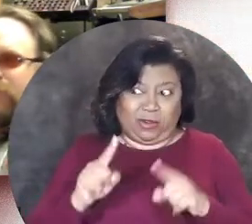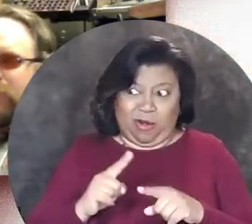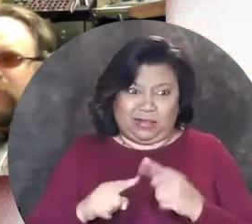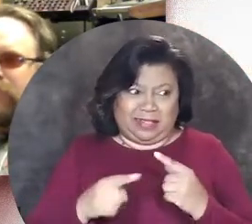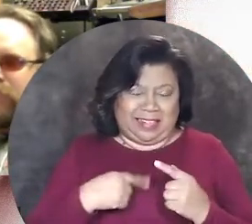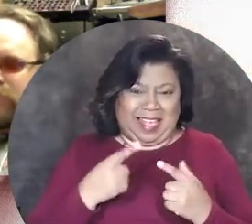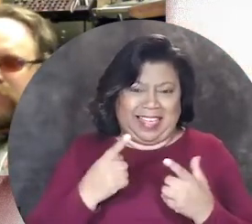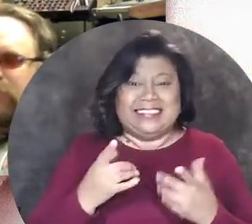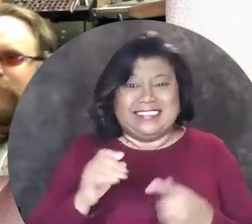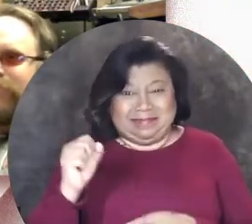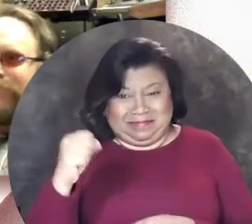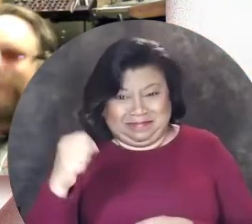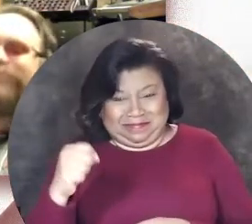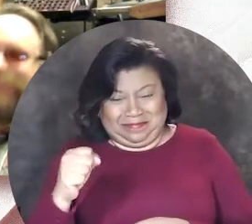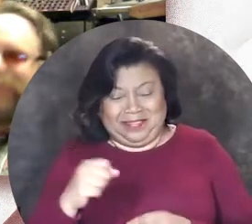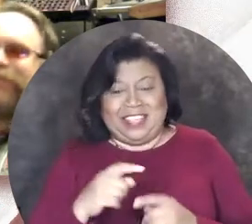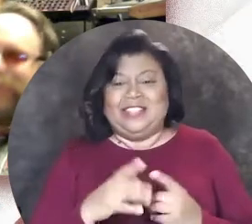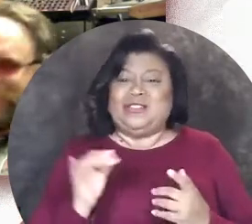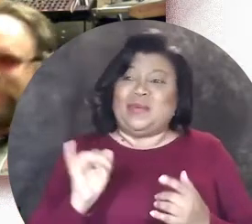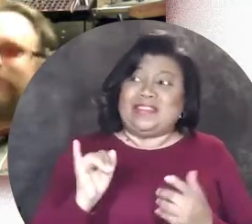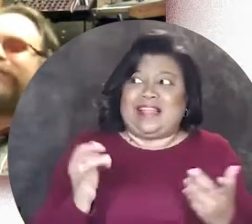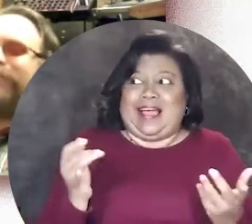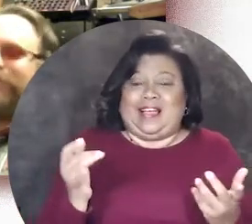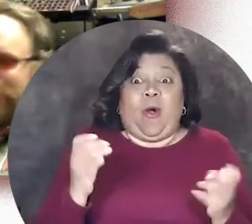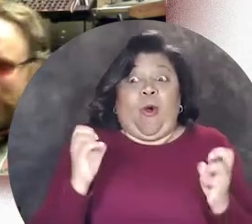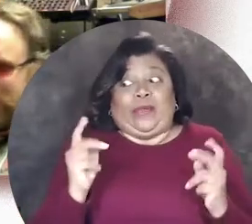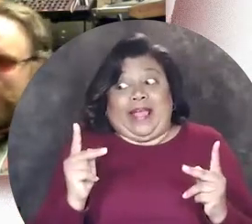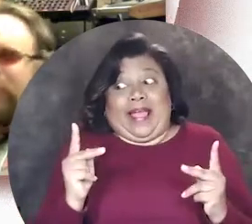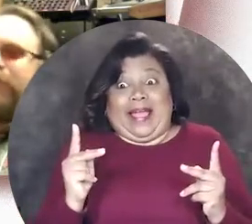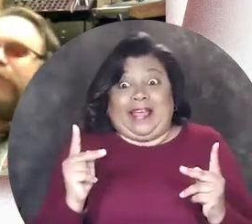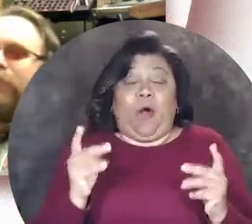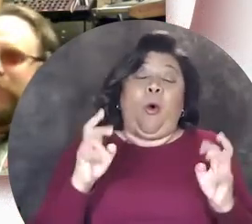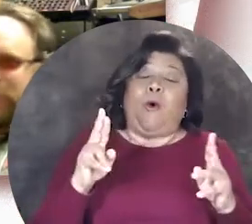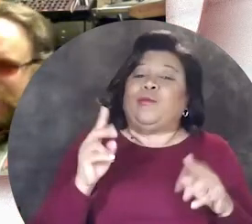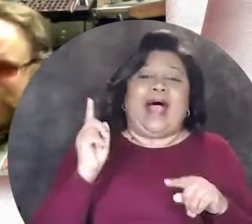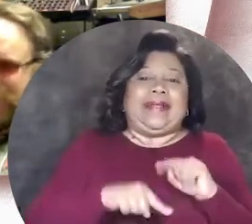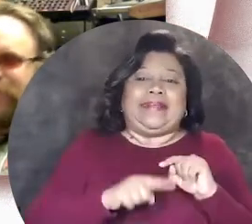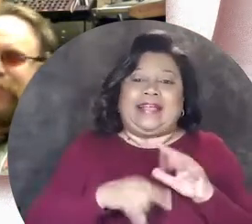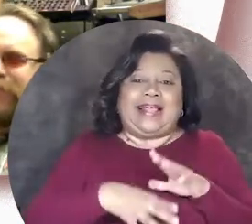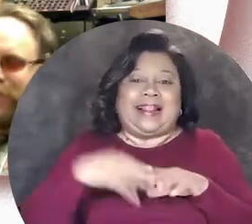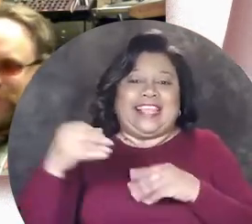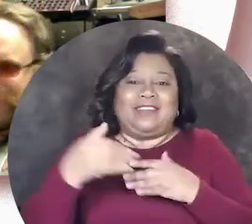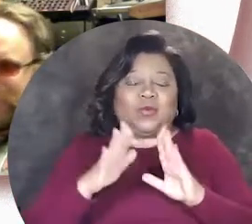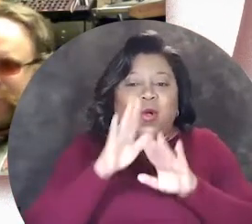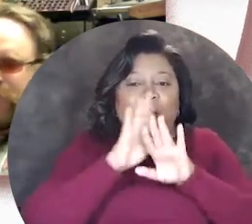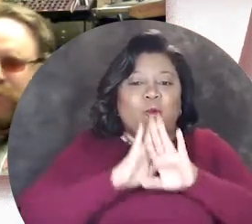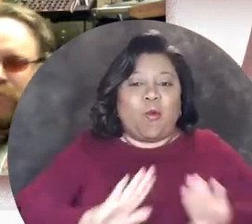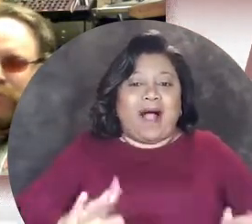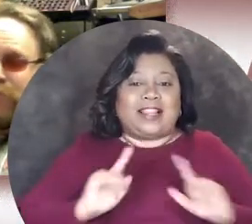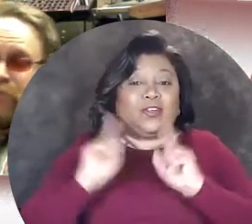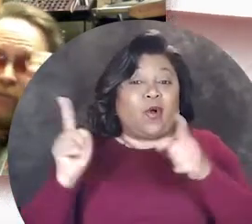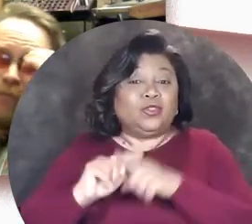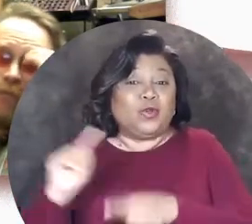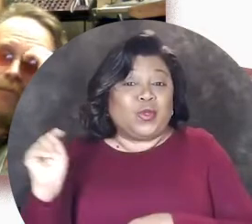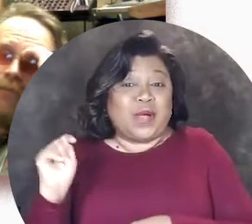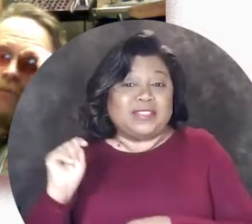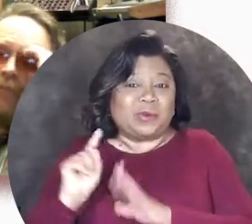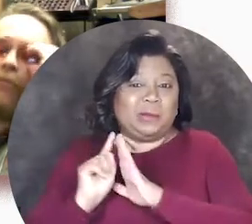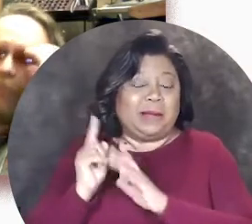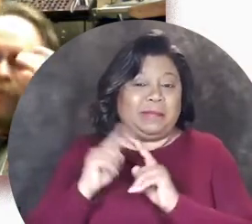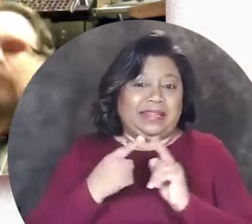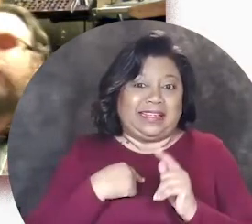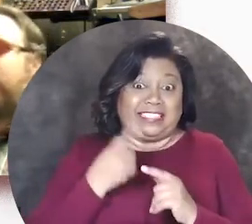going on or a presentation like okay or I can't just leave the room quietly to go to the restroom